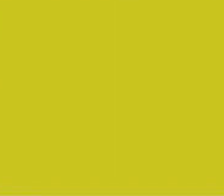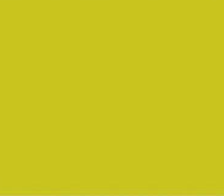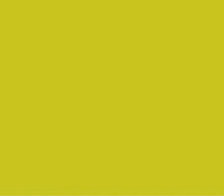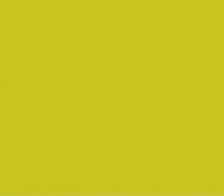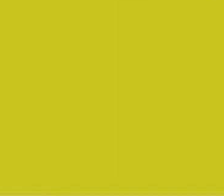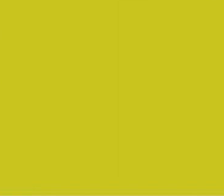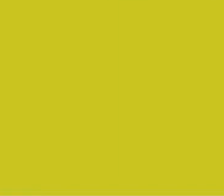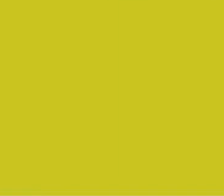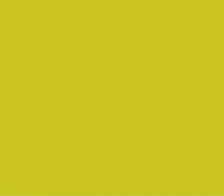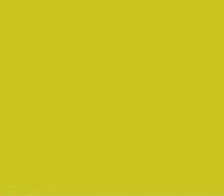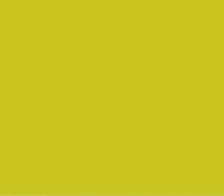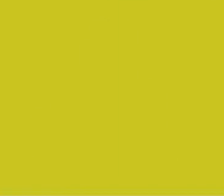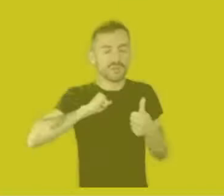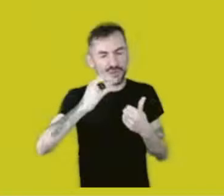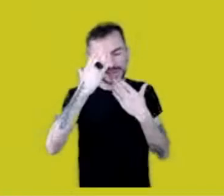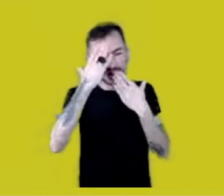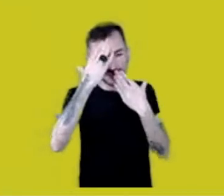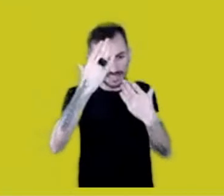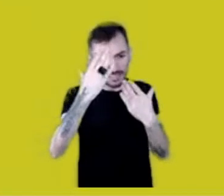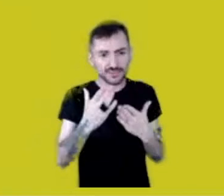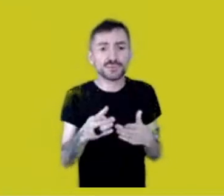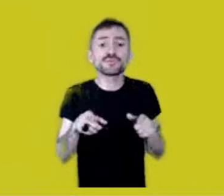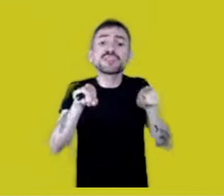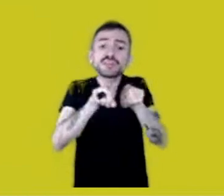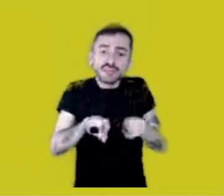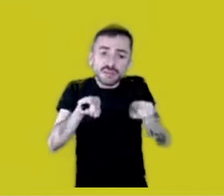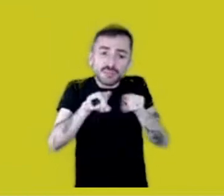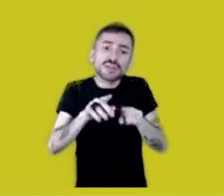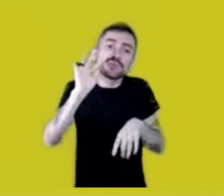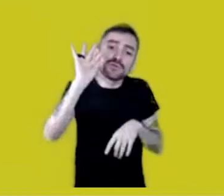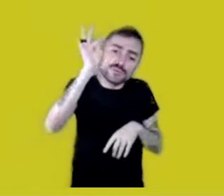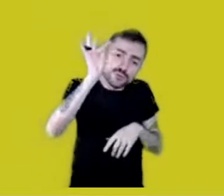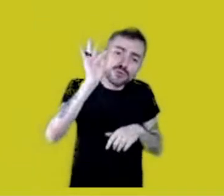and say that other speeches may come about cultural appropriation,